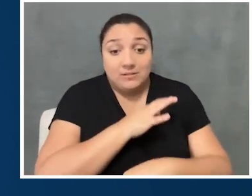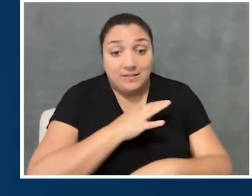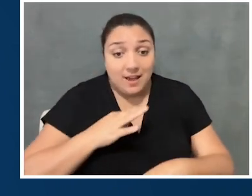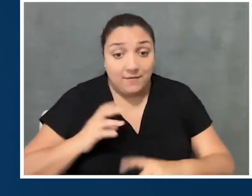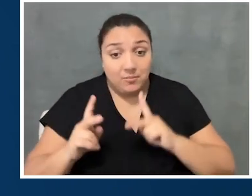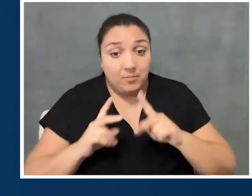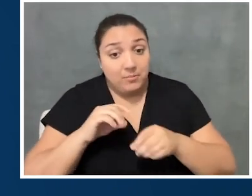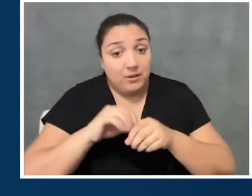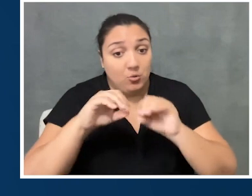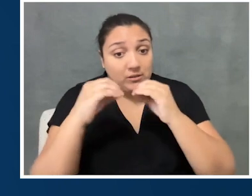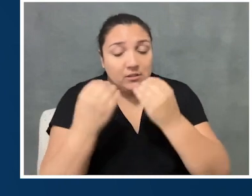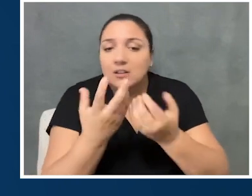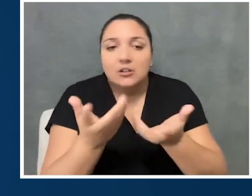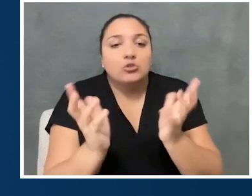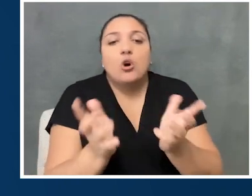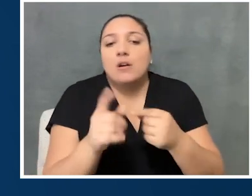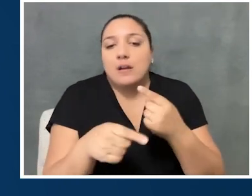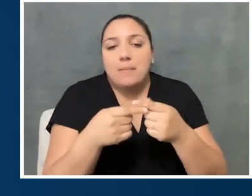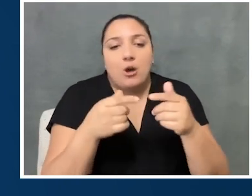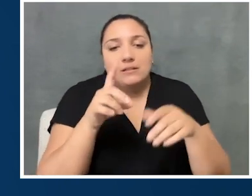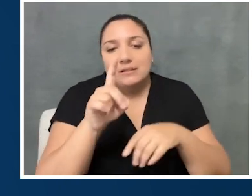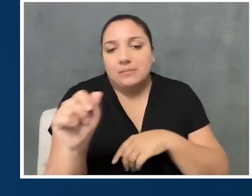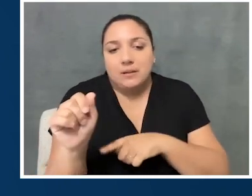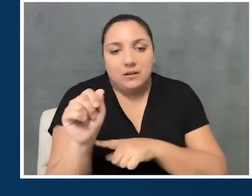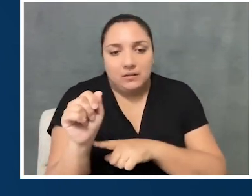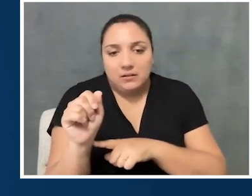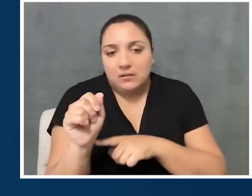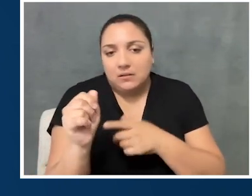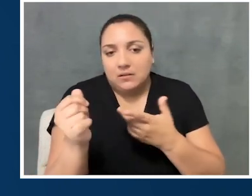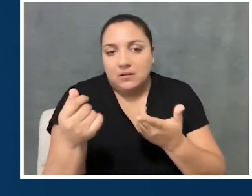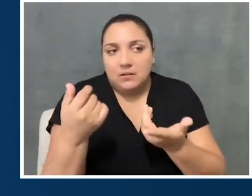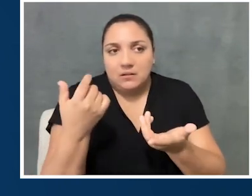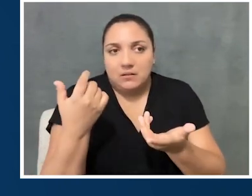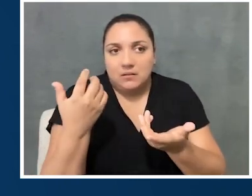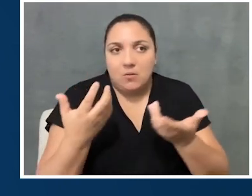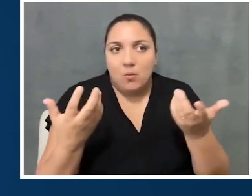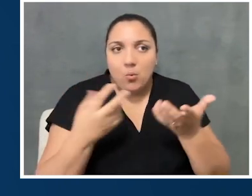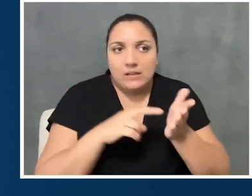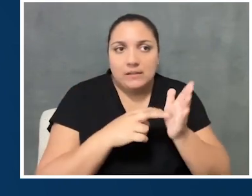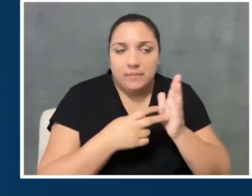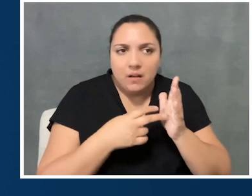about even talking about disability. Understanding what it is, about understanding how prevalent it is.